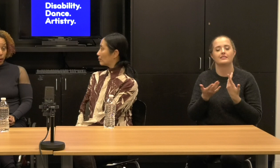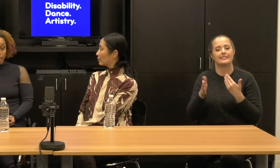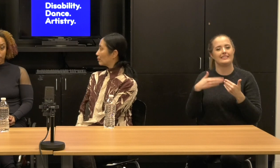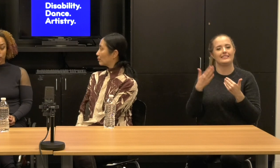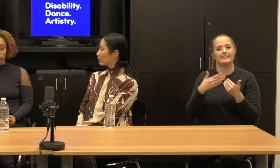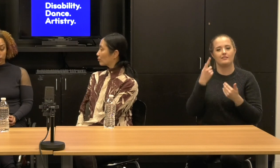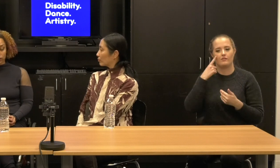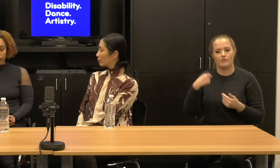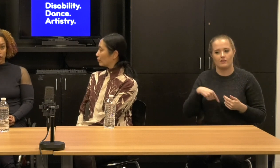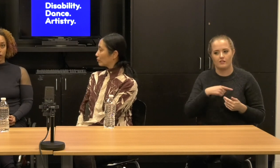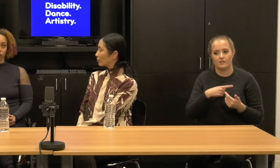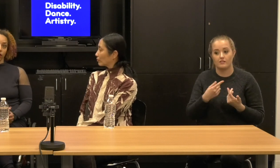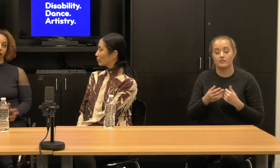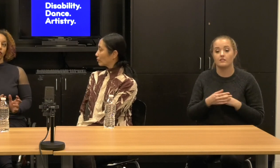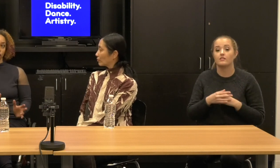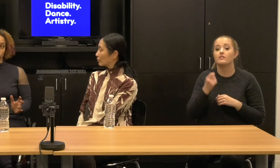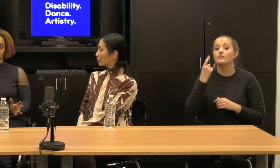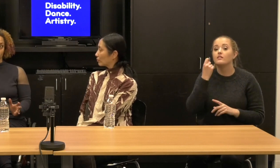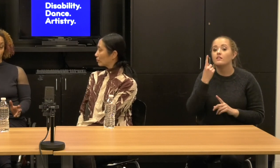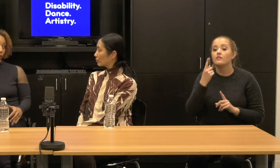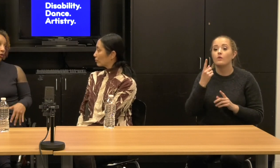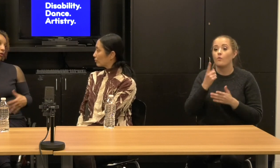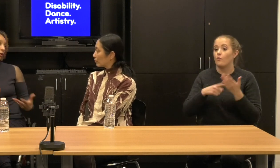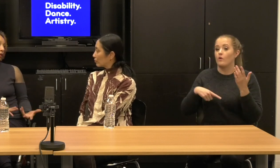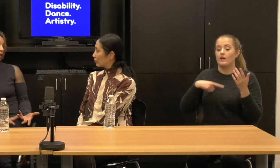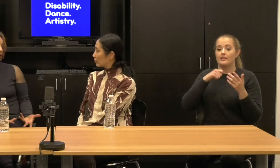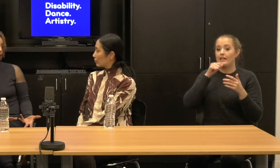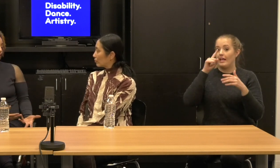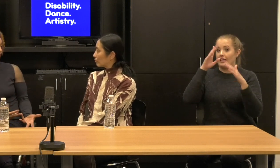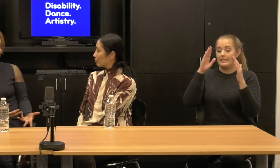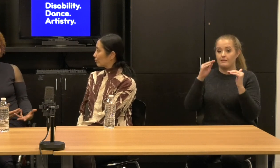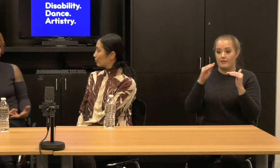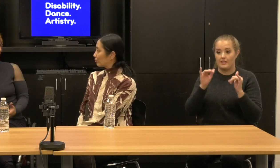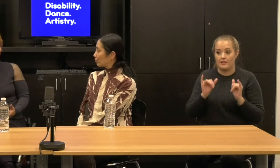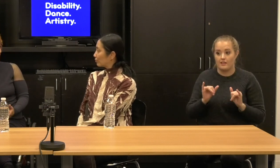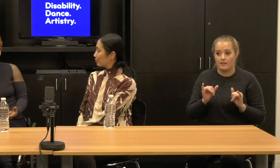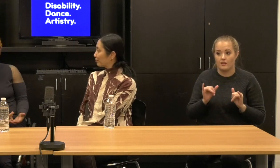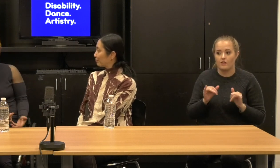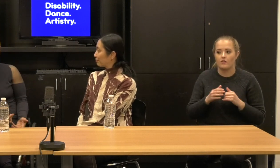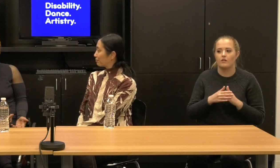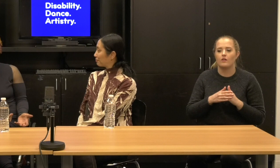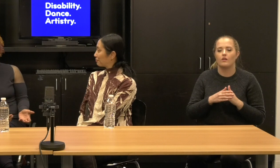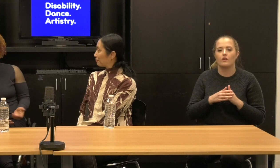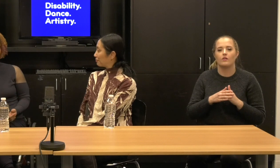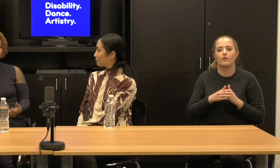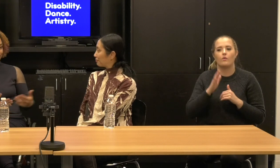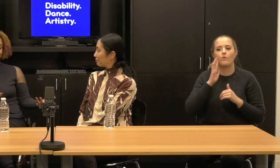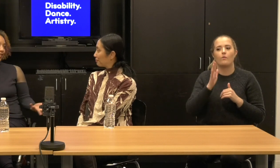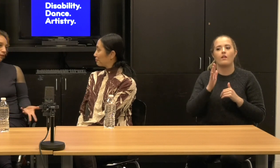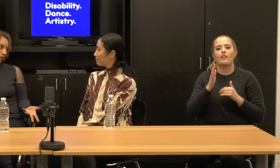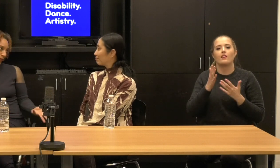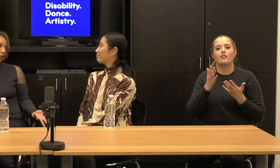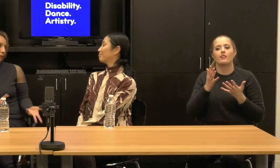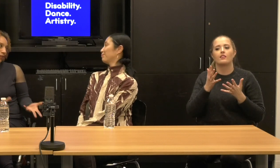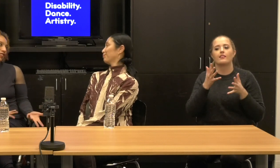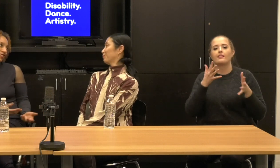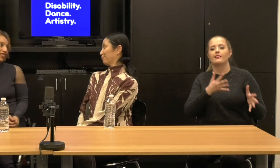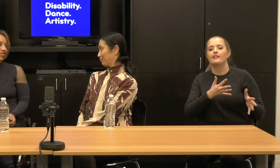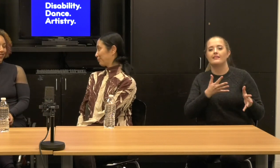But what we didn't really anticipate was that we would leave stuff behind and it sounds like we did leave stuff behind. And so that's really important.